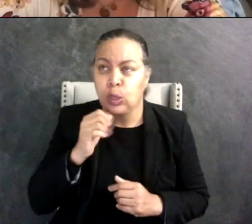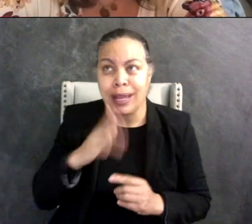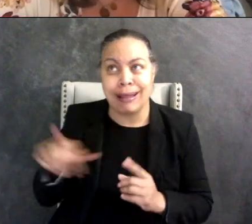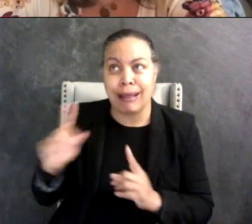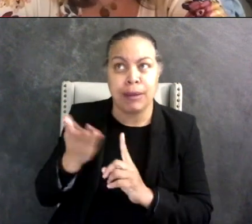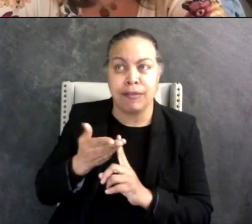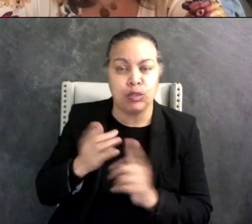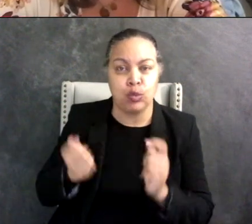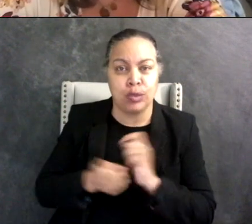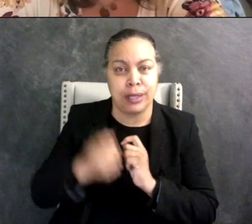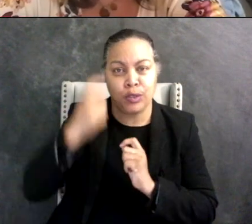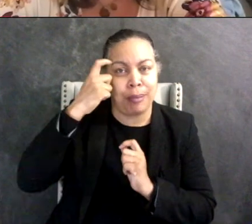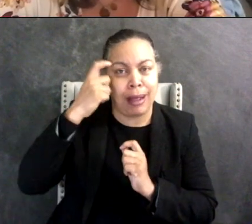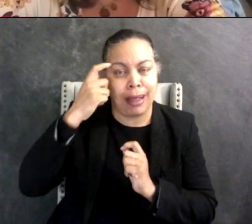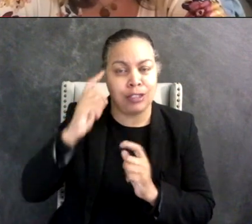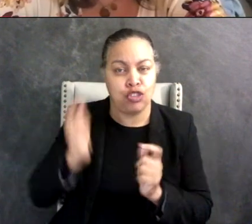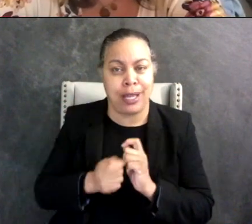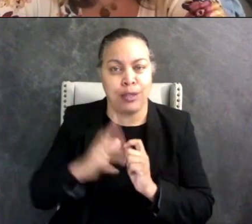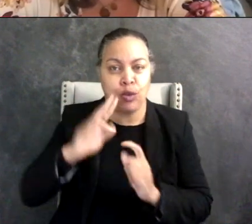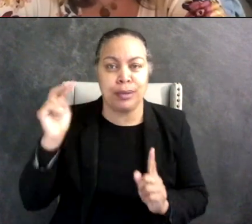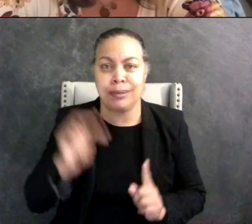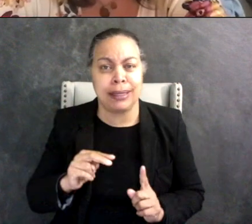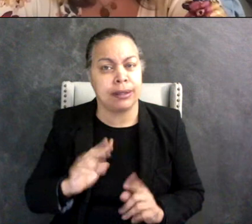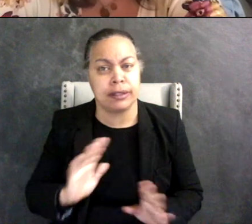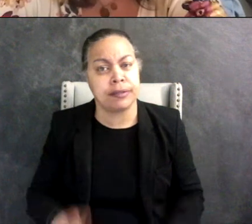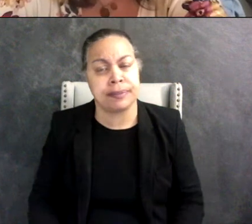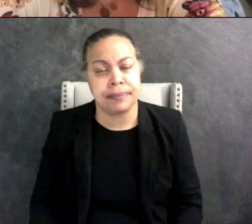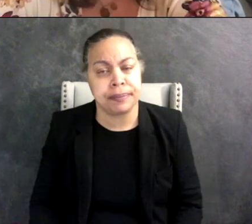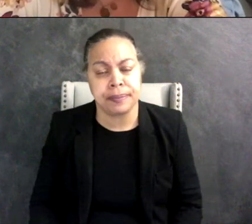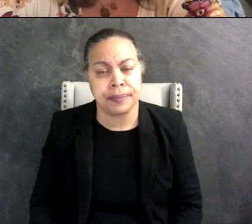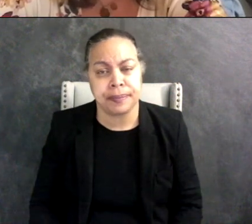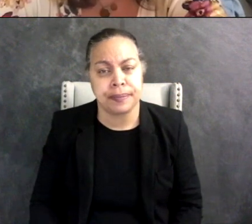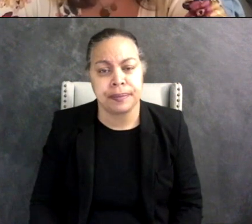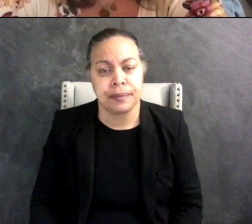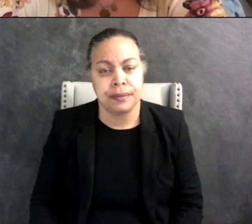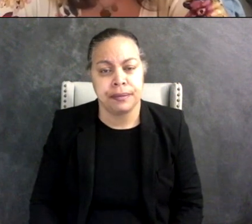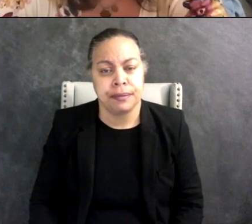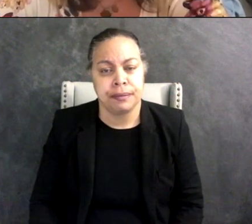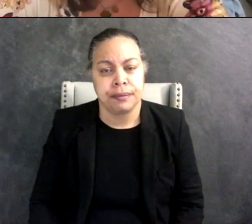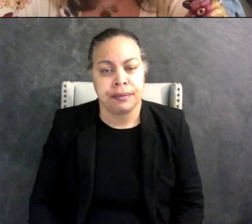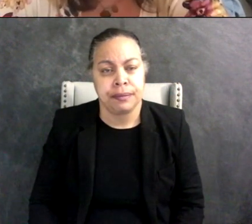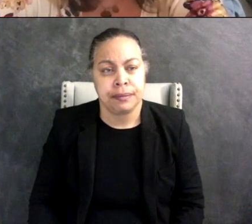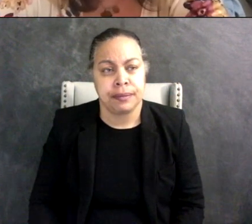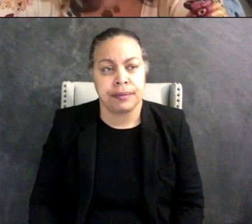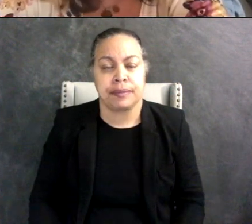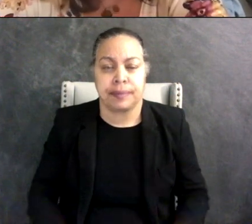poison your perspective of your own child. And this is why I love all of you